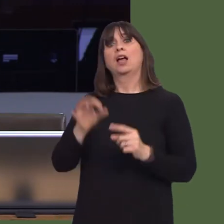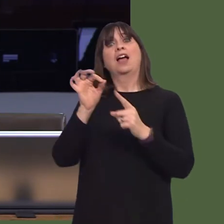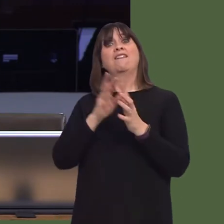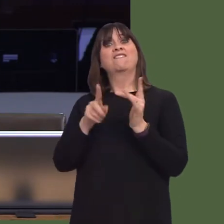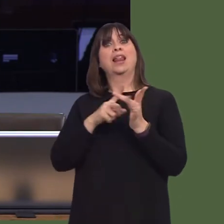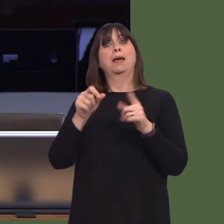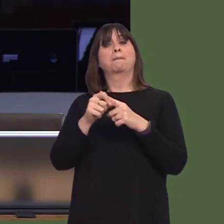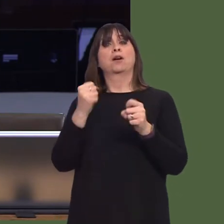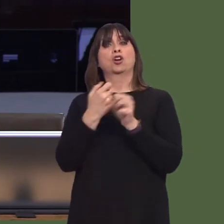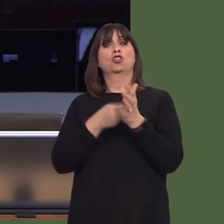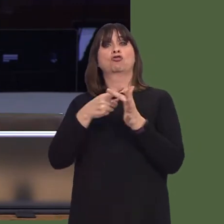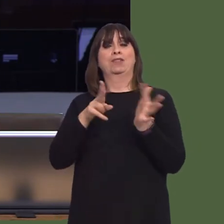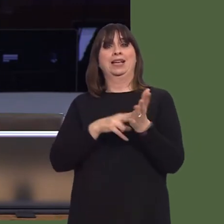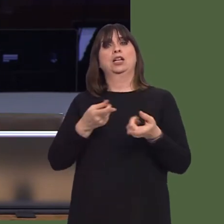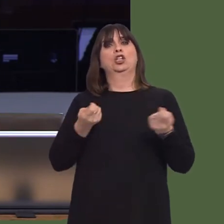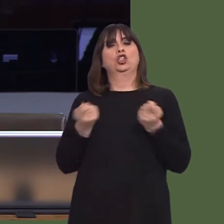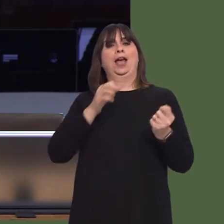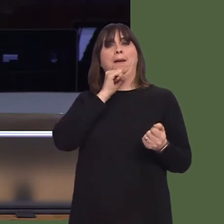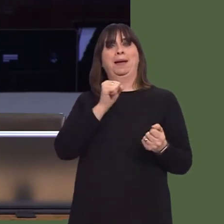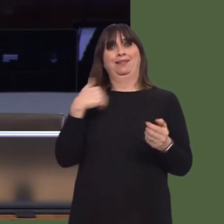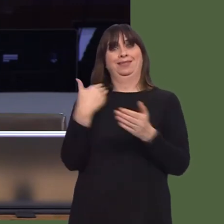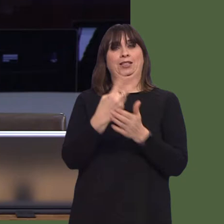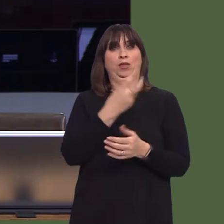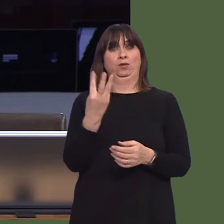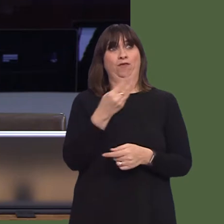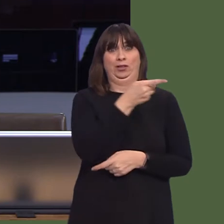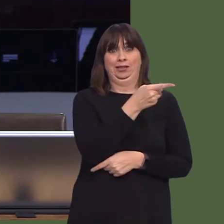continuing care guidance, issued by the Welsh Government?